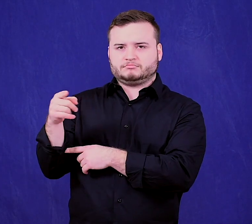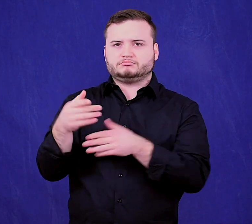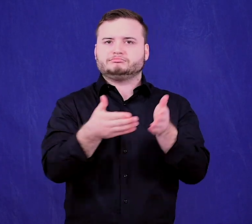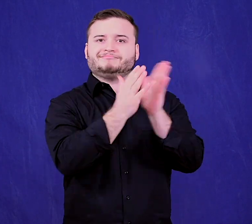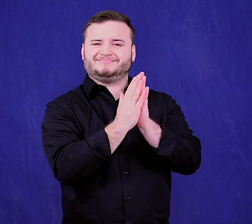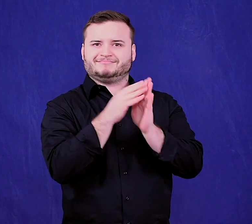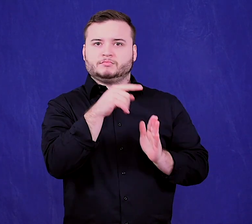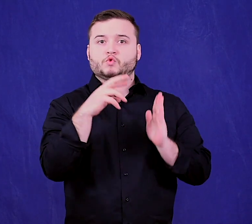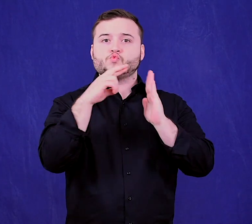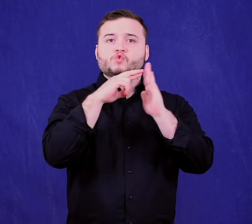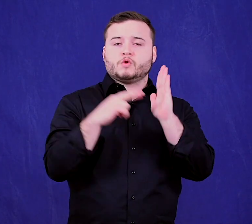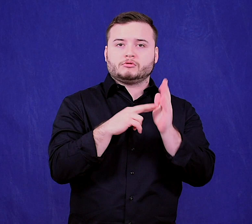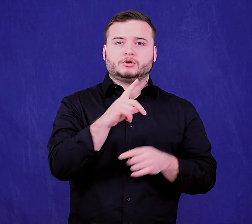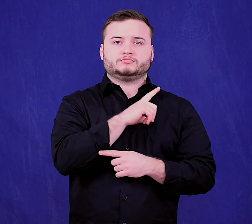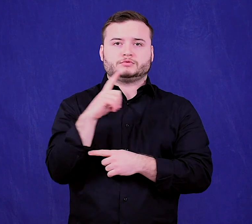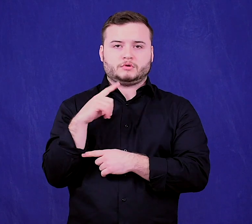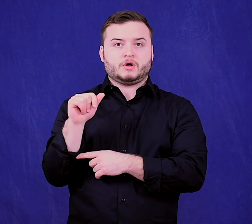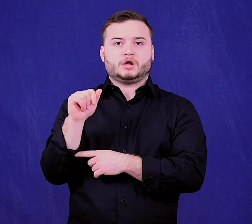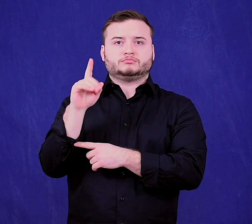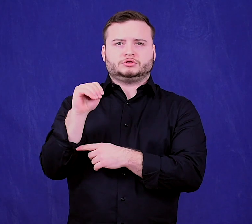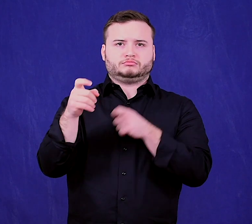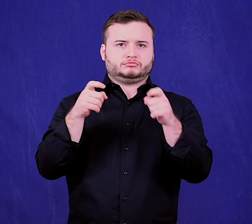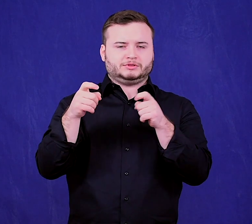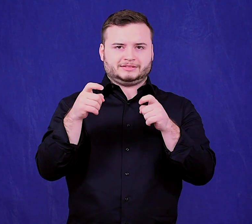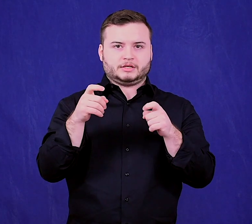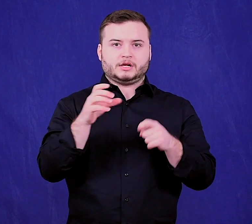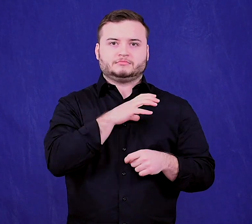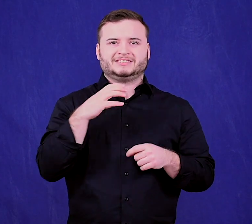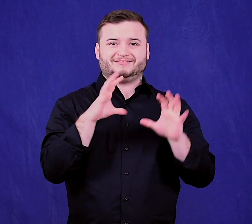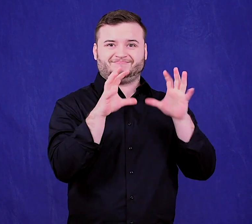to request that the Rules and Legislative Administration